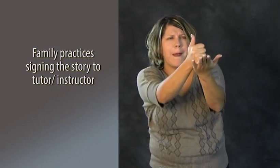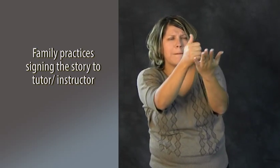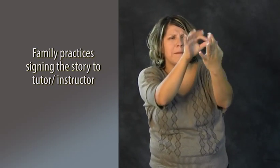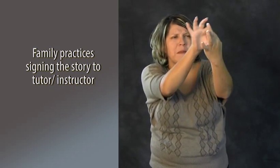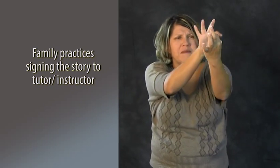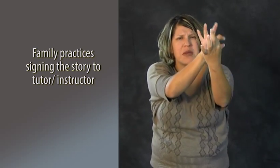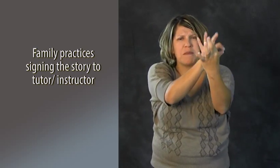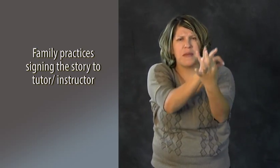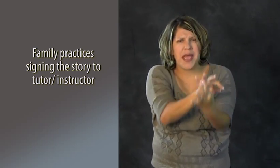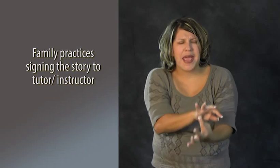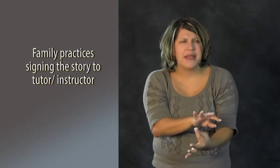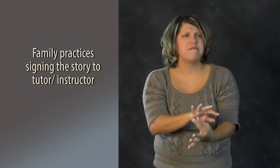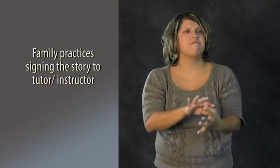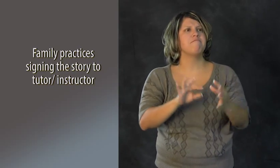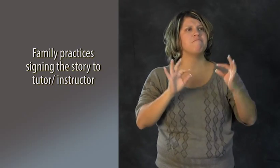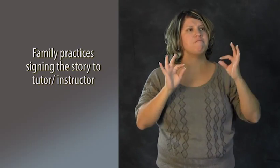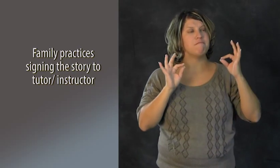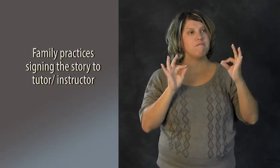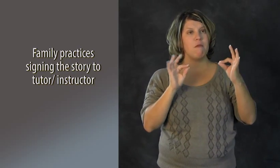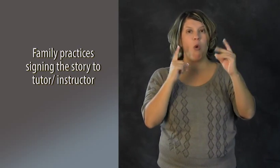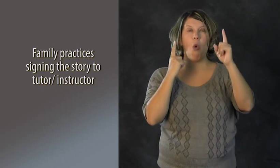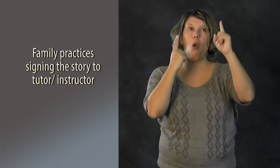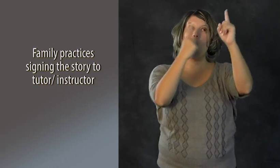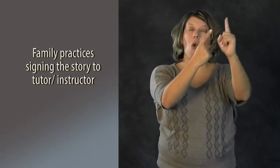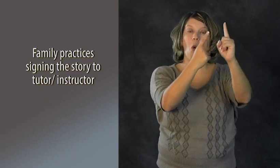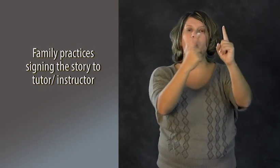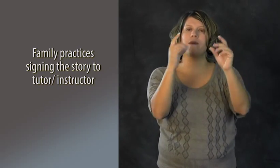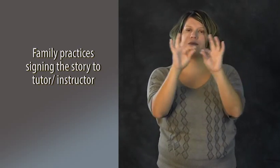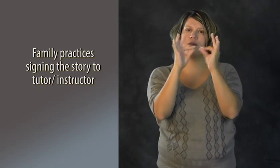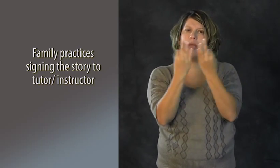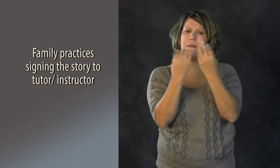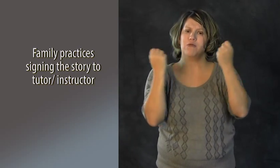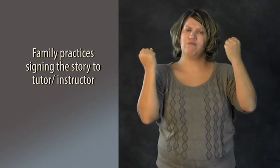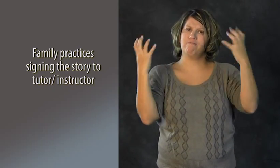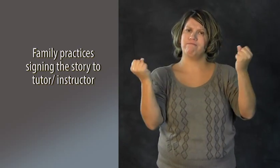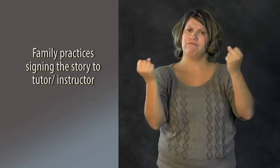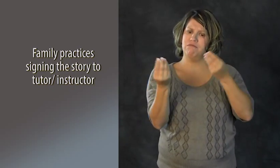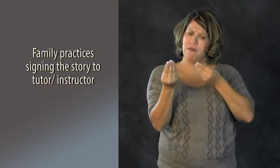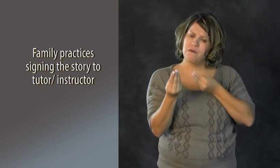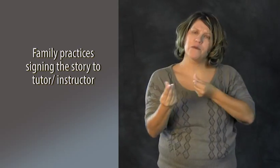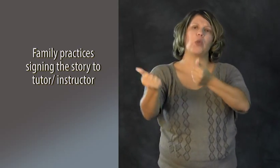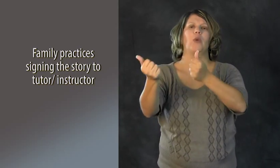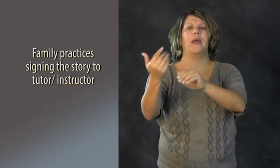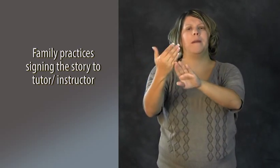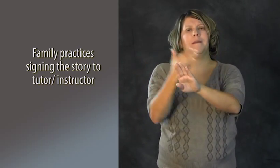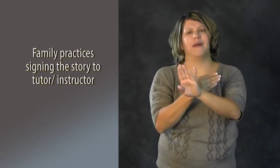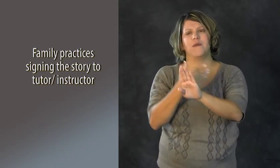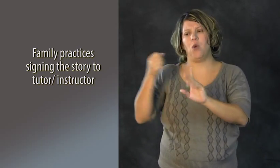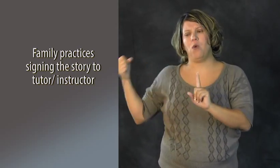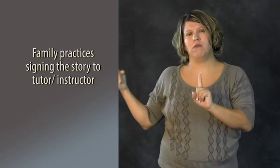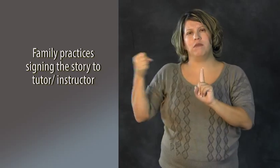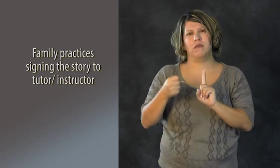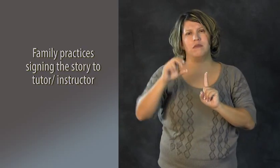They can assist you and help you with any feedback. The goal is that the family will become fluent